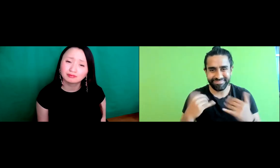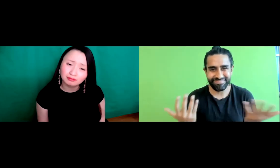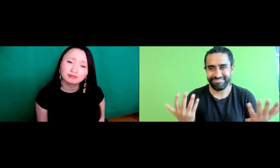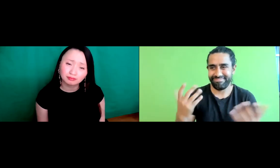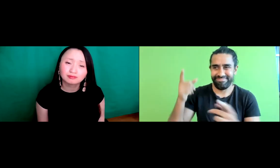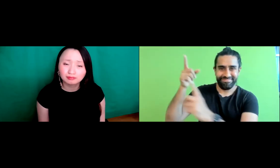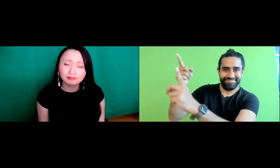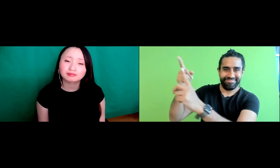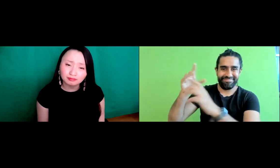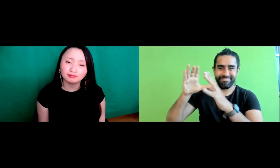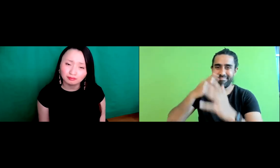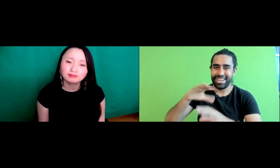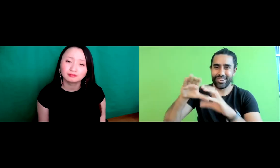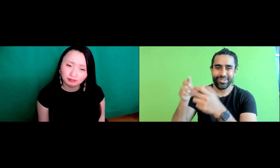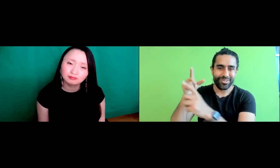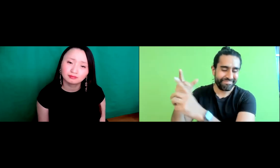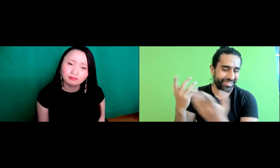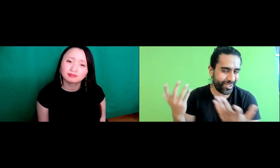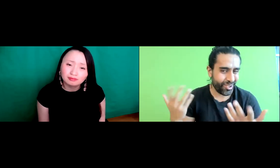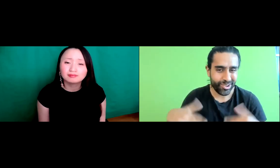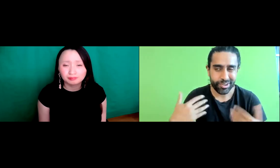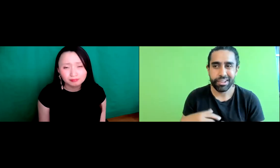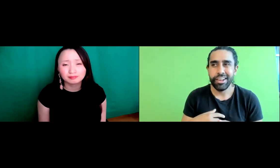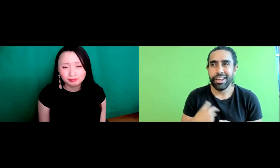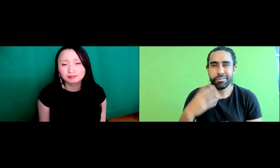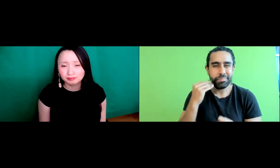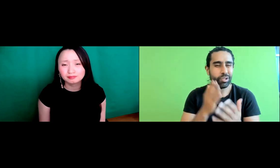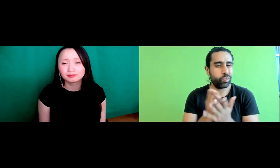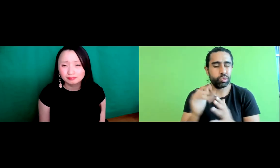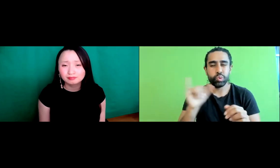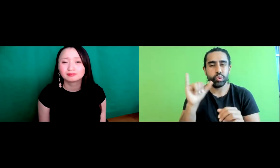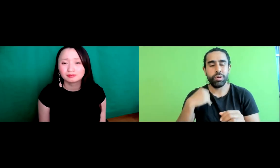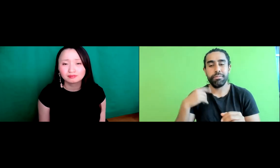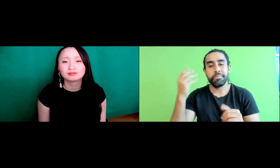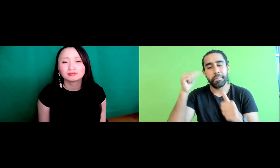a part of ISIS. And they just assumed I was a bad person because